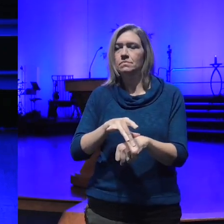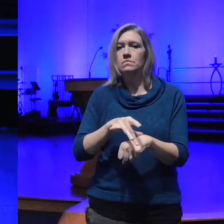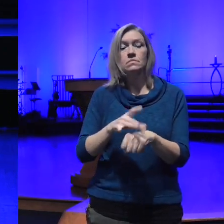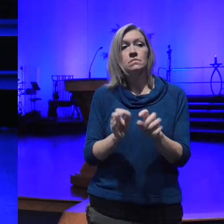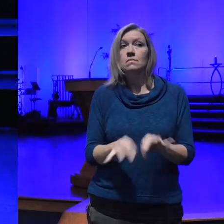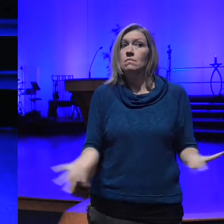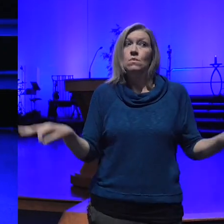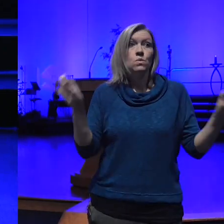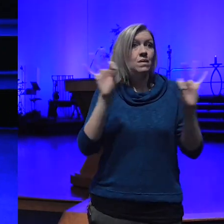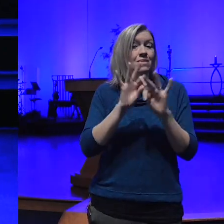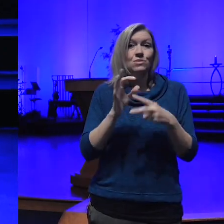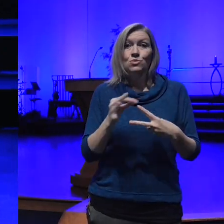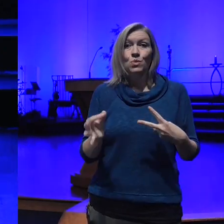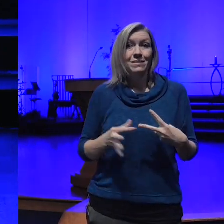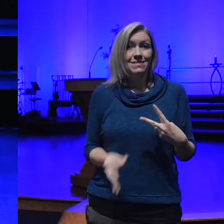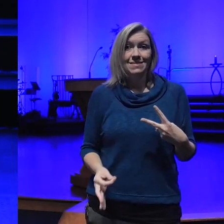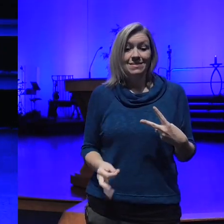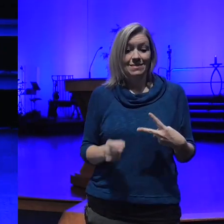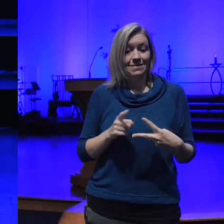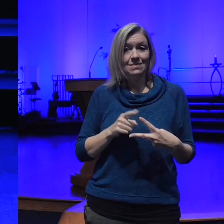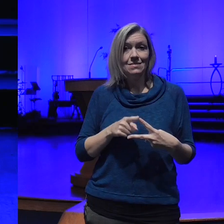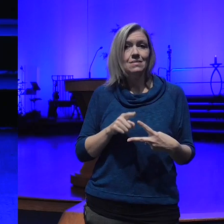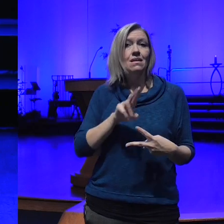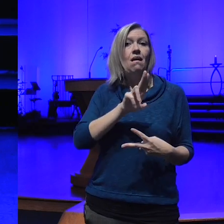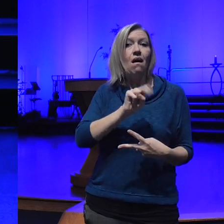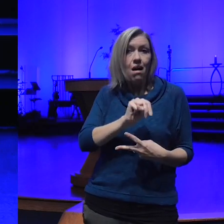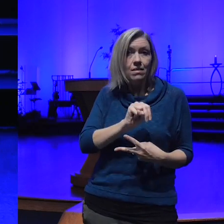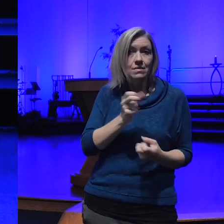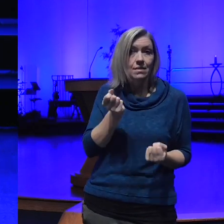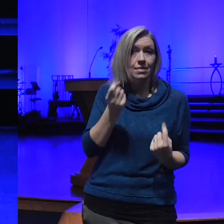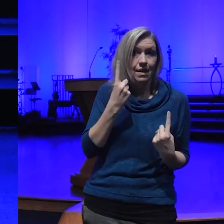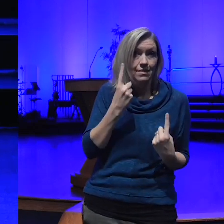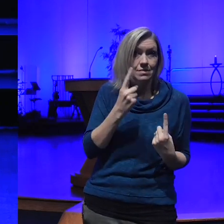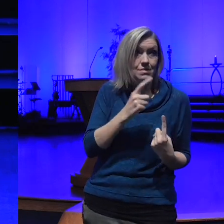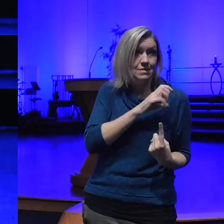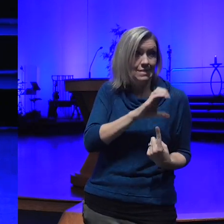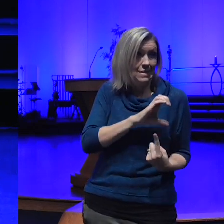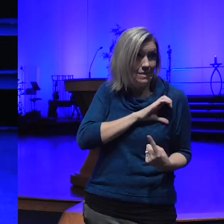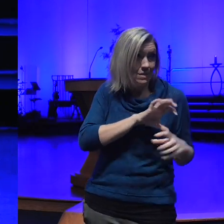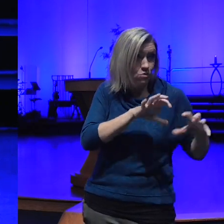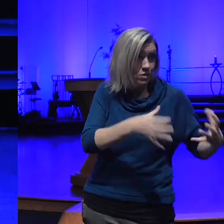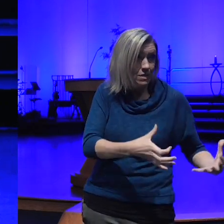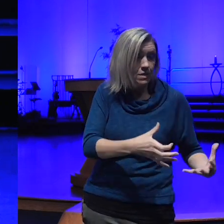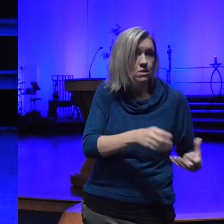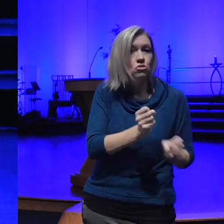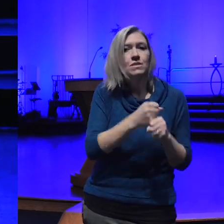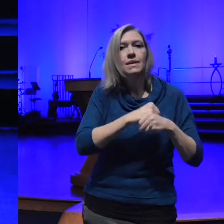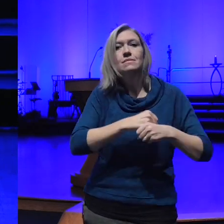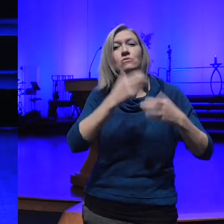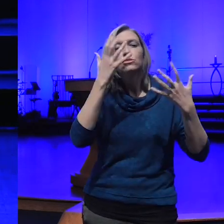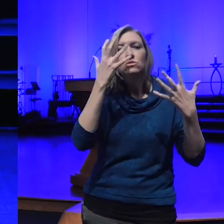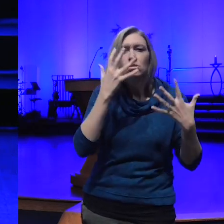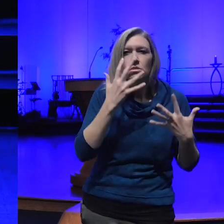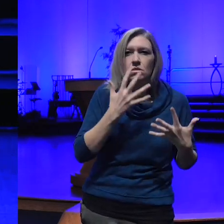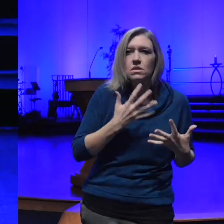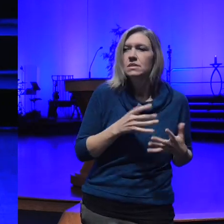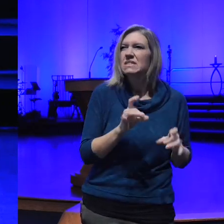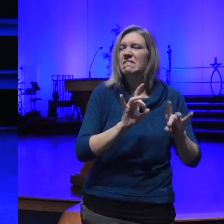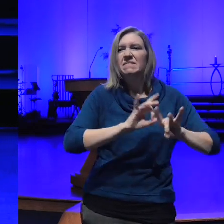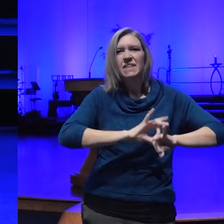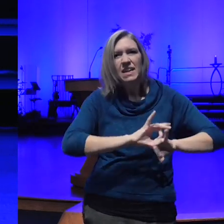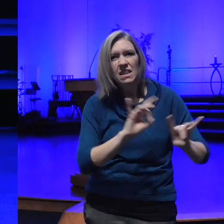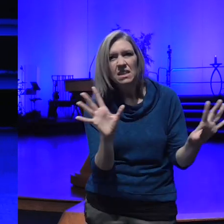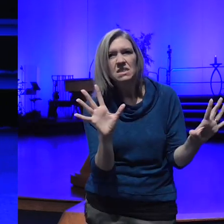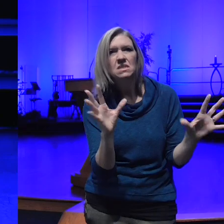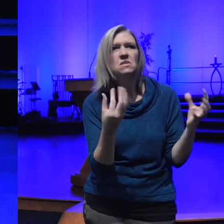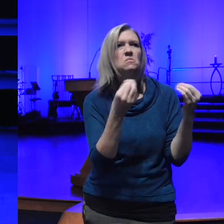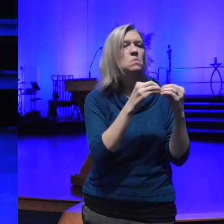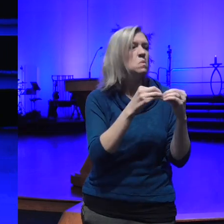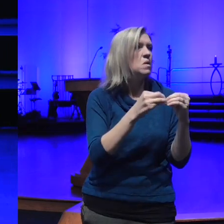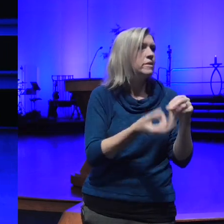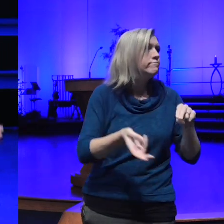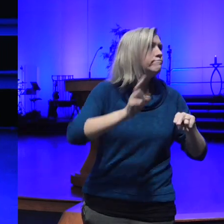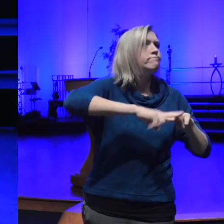an unenlightened citizenry creates darkness and more violence and more of what I think we don't